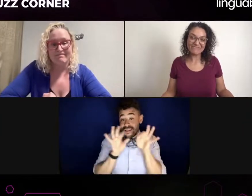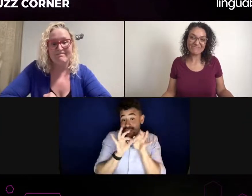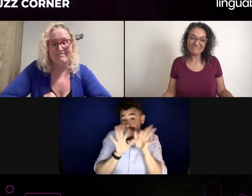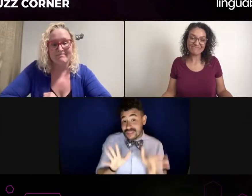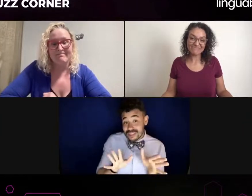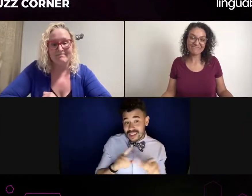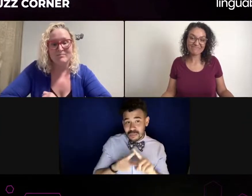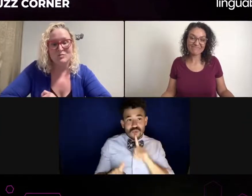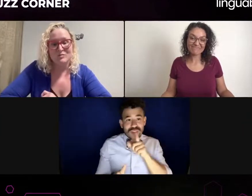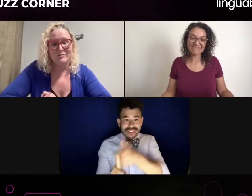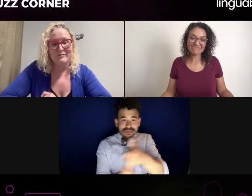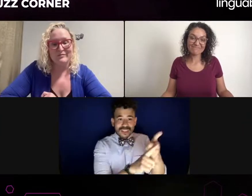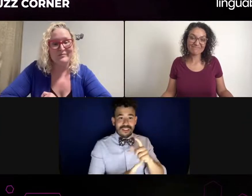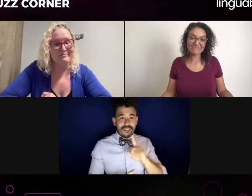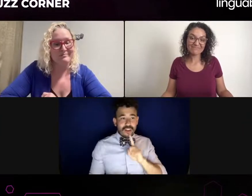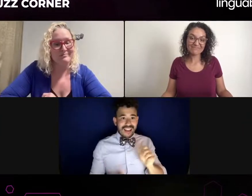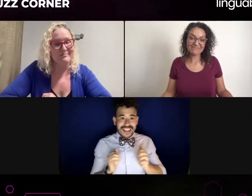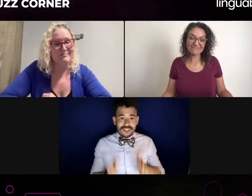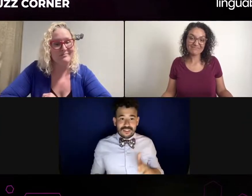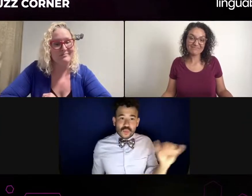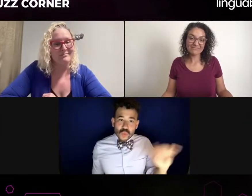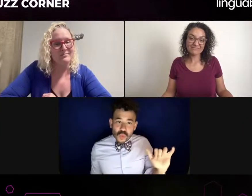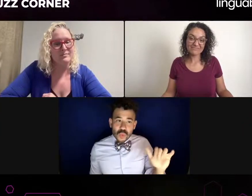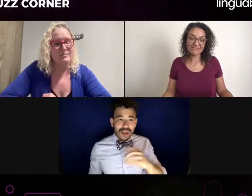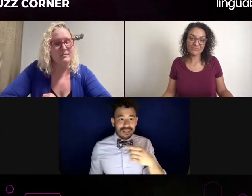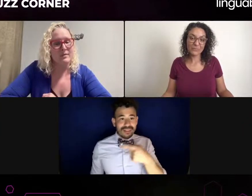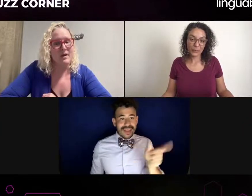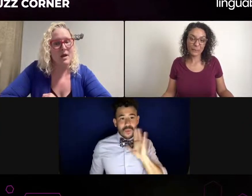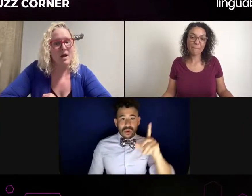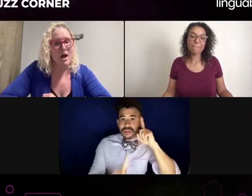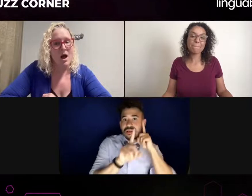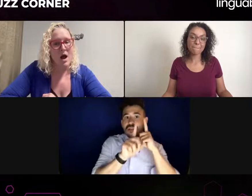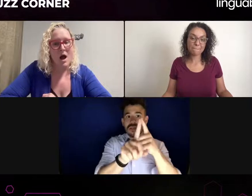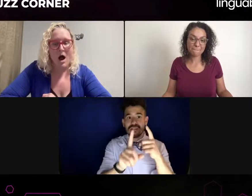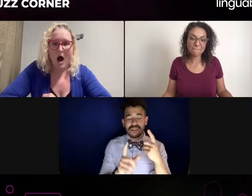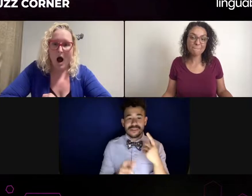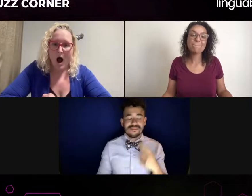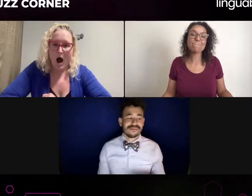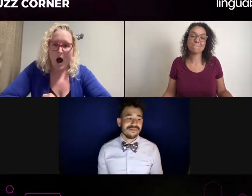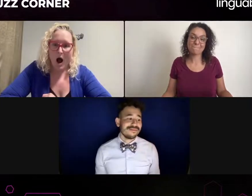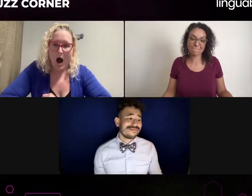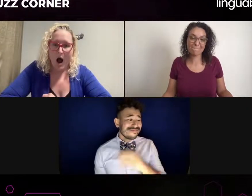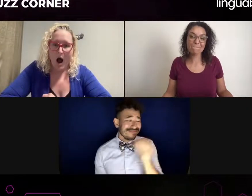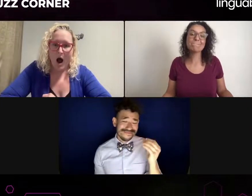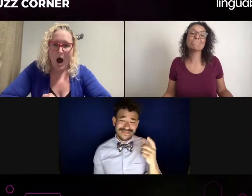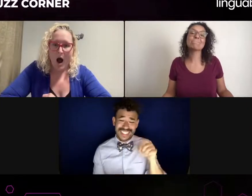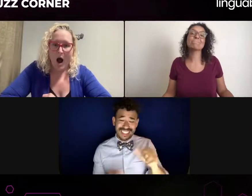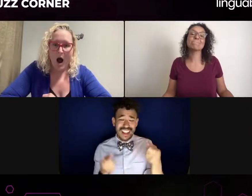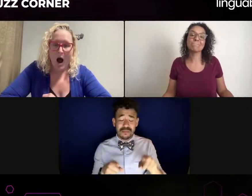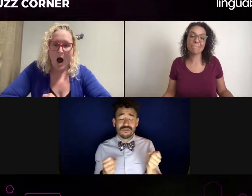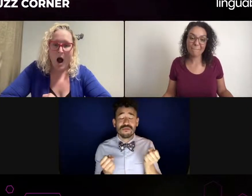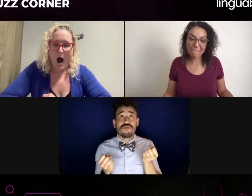If in my career, hypothetically, something goes wrong, you're not thinking of my career. Just thinking about my every day. I would say something.